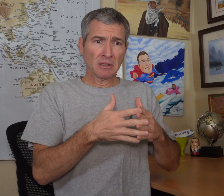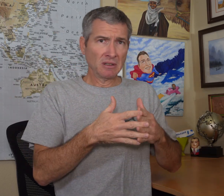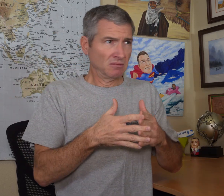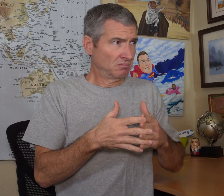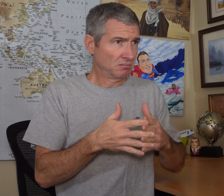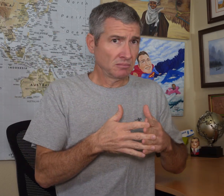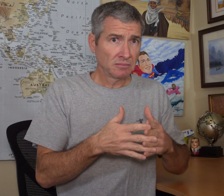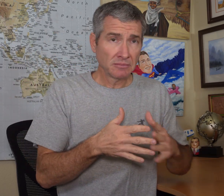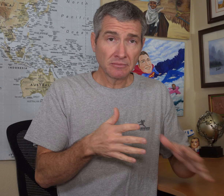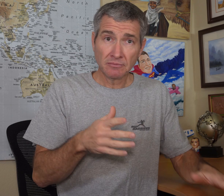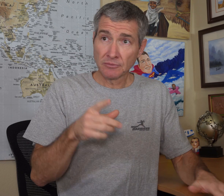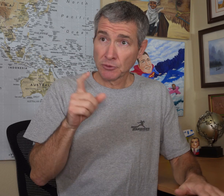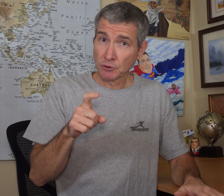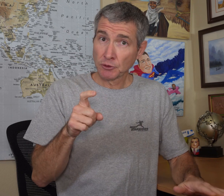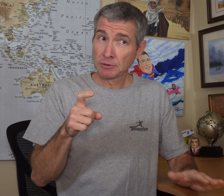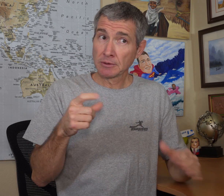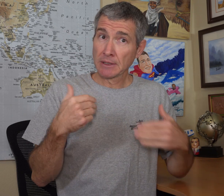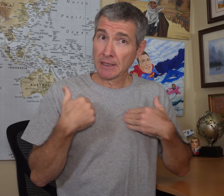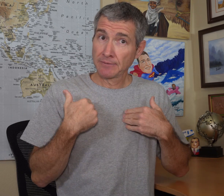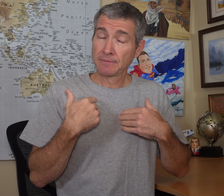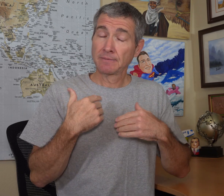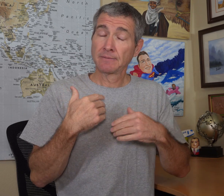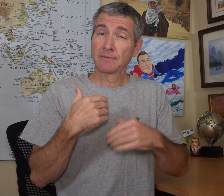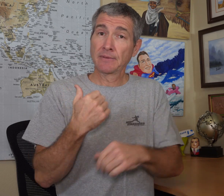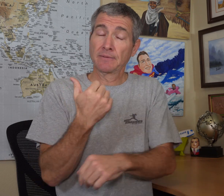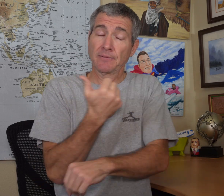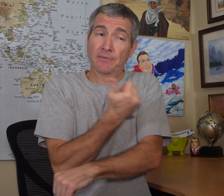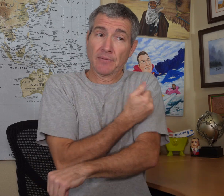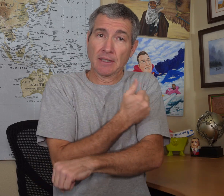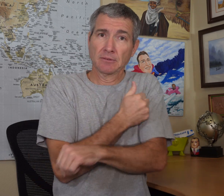Now we are in the USA. Should we have the screening tests for the vaccines